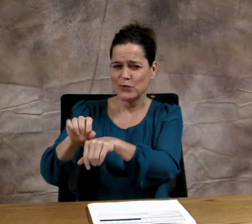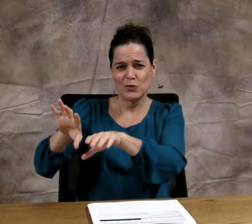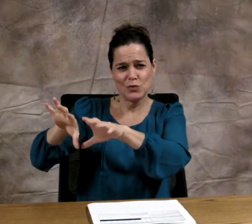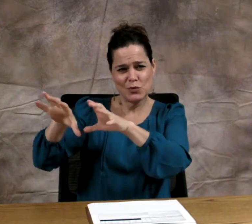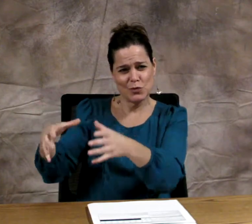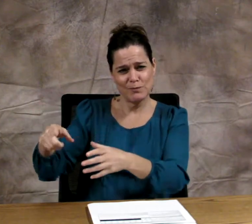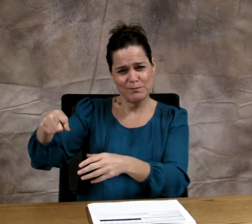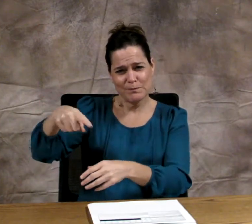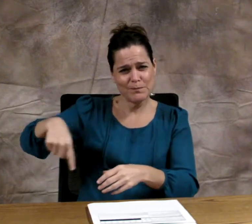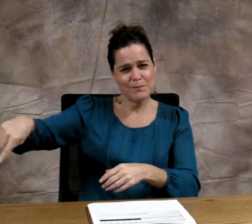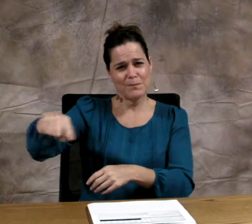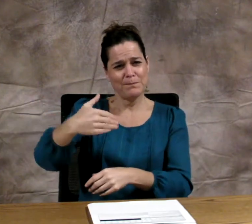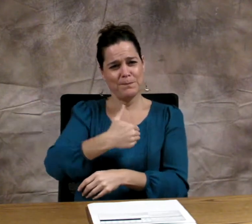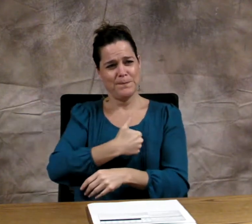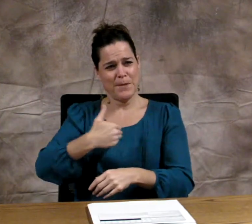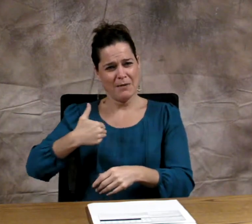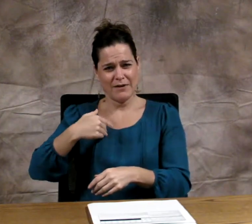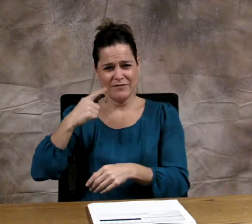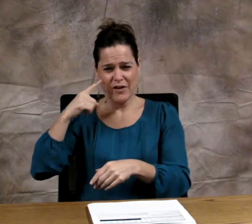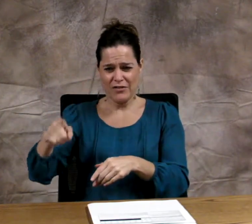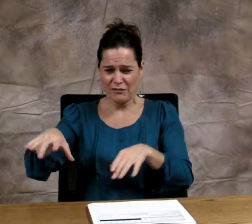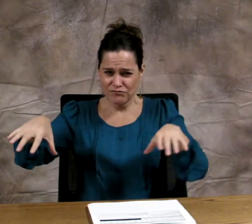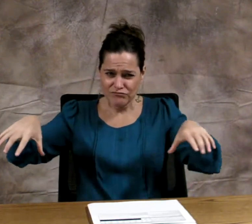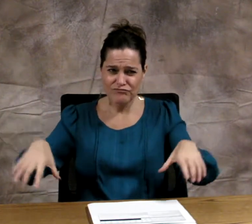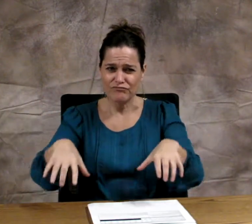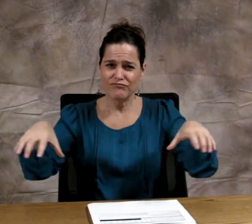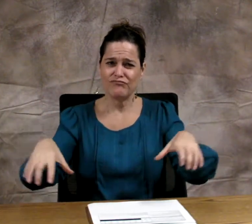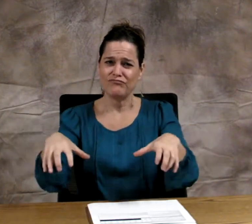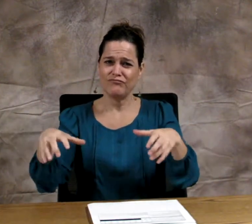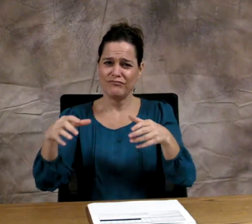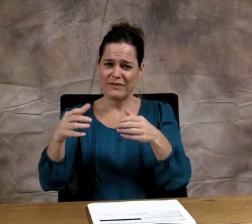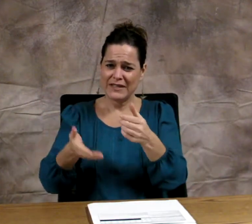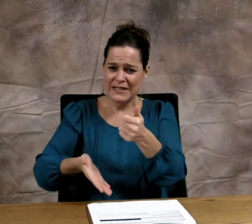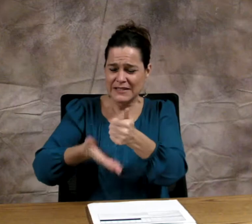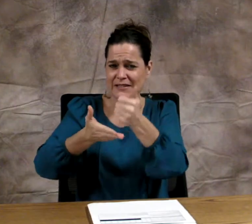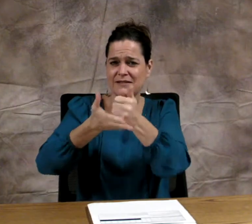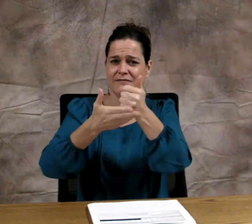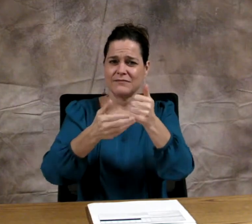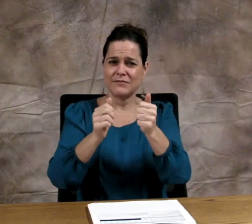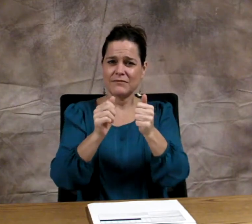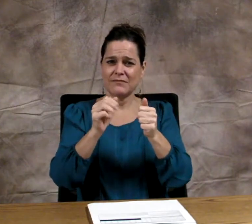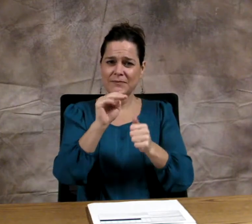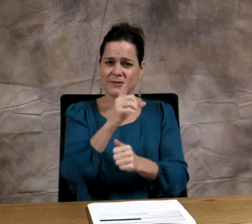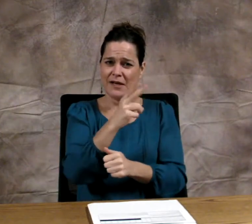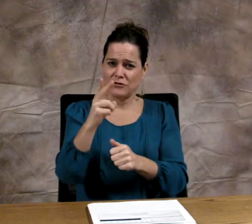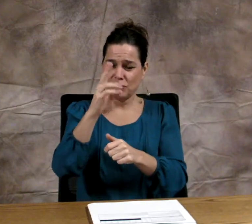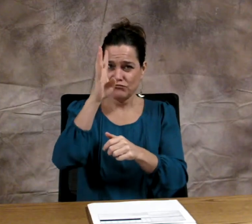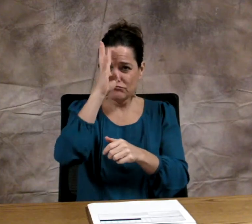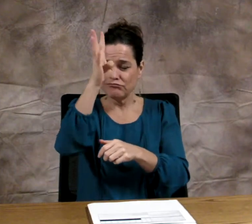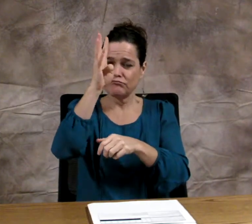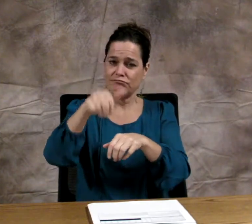I would like to recognize and thank the workgroup members for all of their assistance in developing